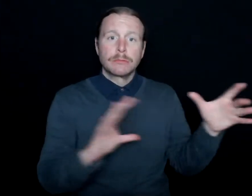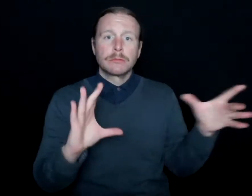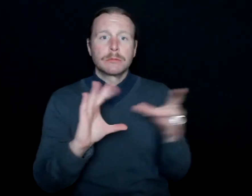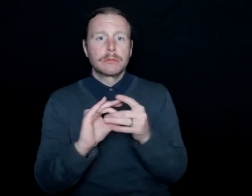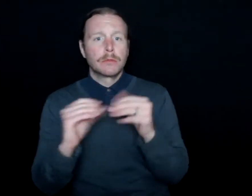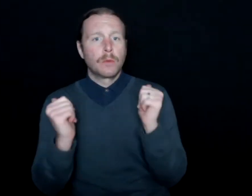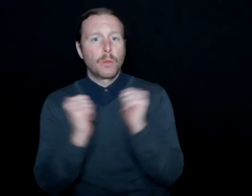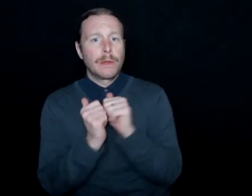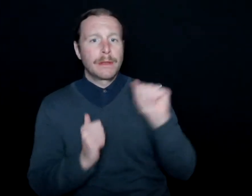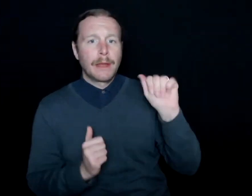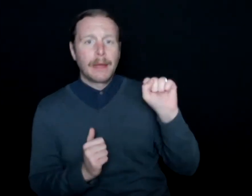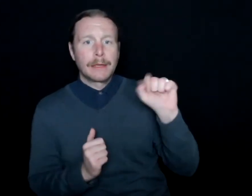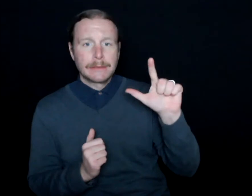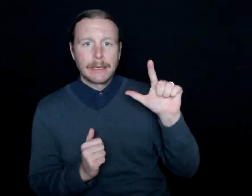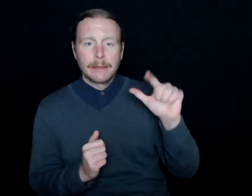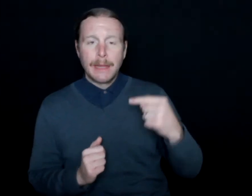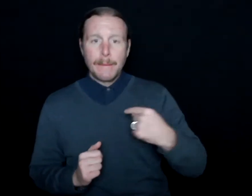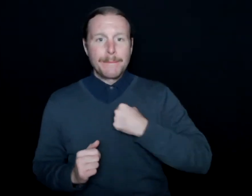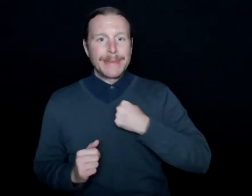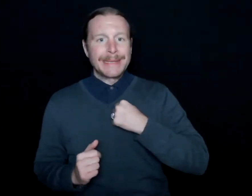connect me to the hearing world as well.